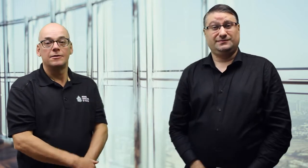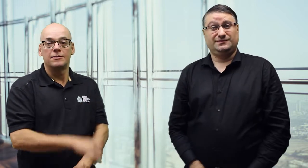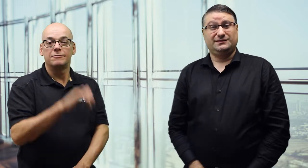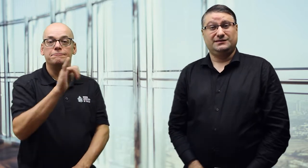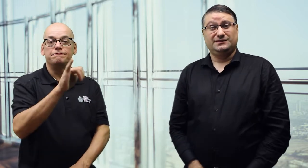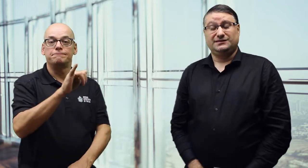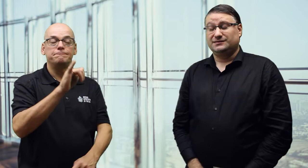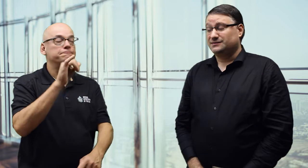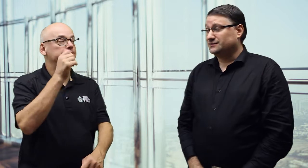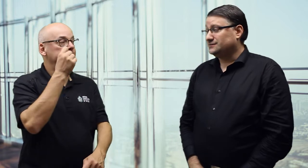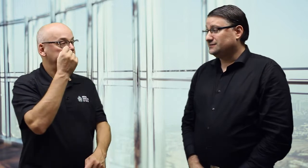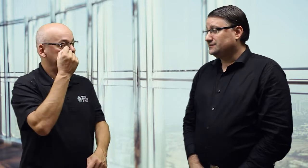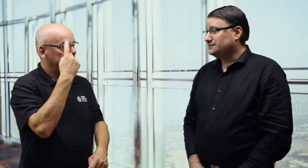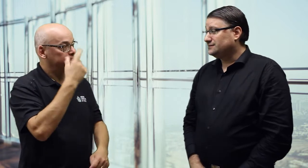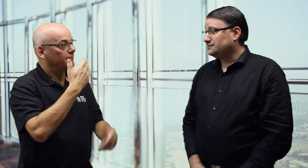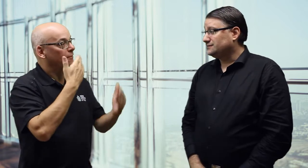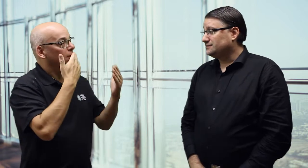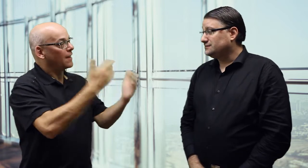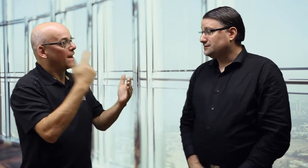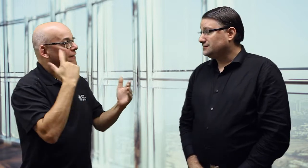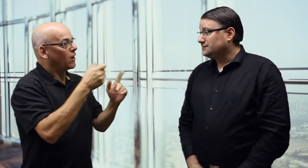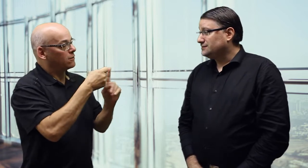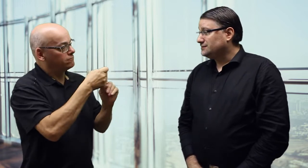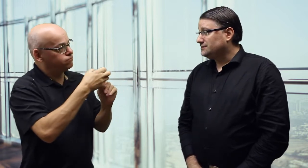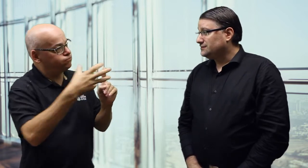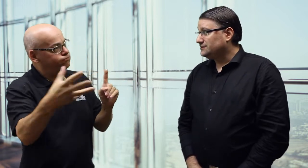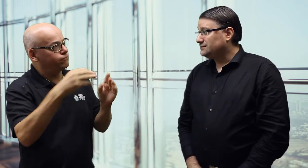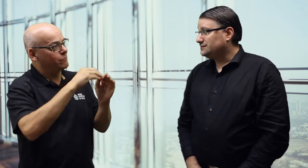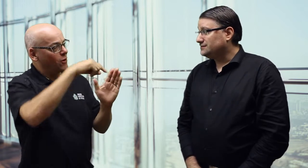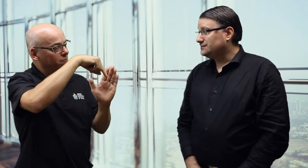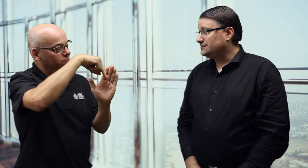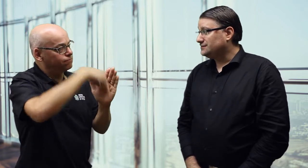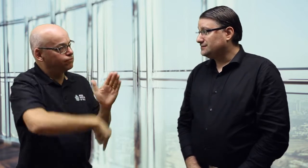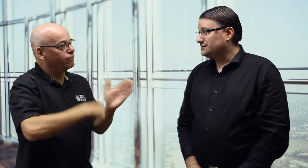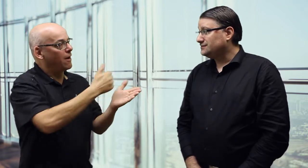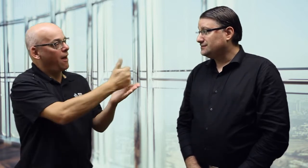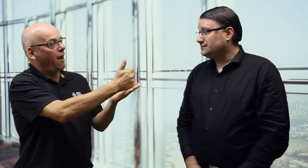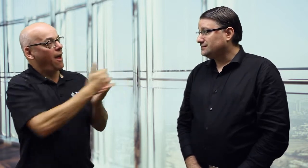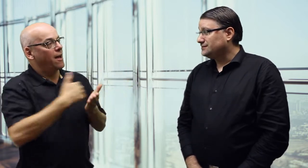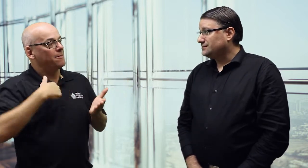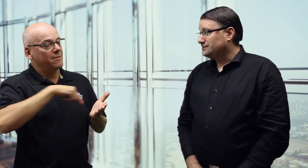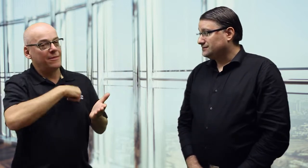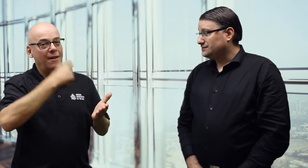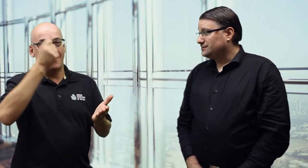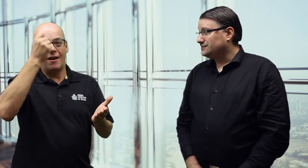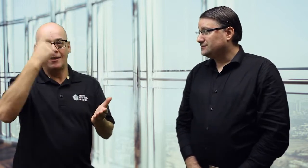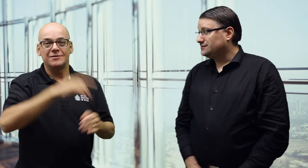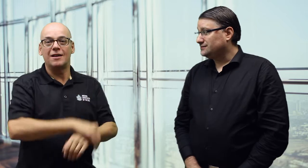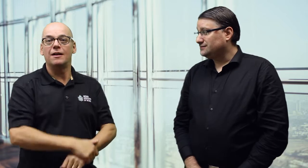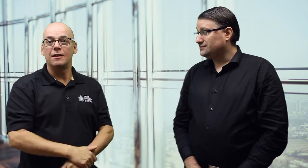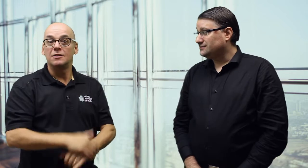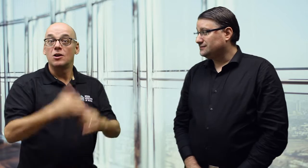Donald: Ok I understand. Thank you so much for explaining to us more about the Rally, the bill, and more. That has helped us to understand it much more.